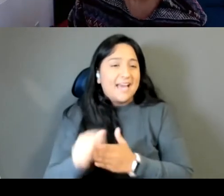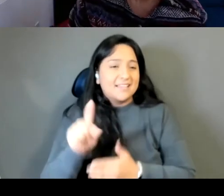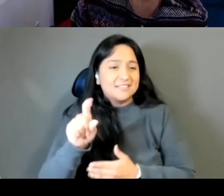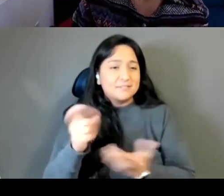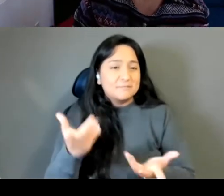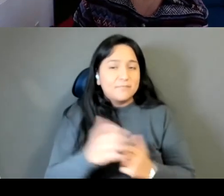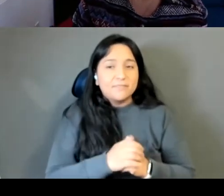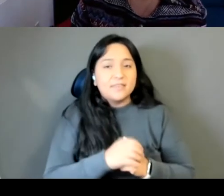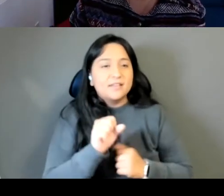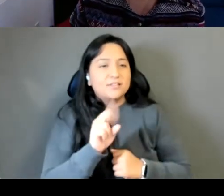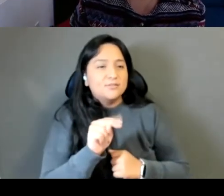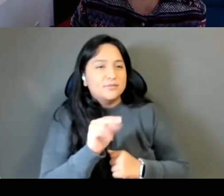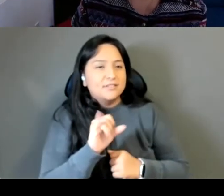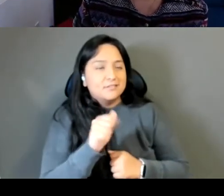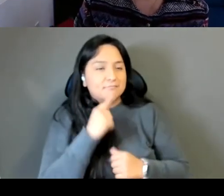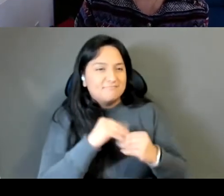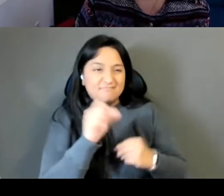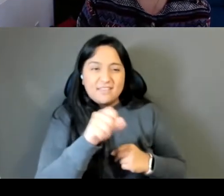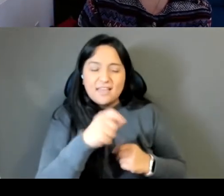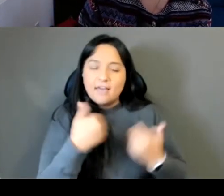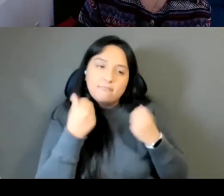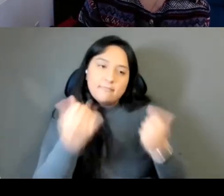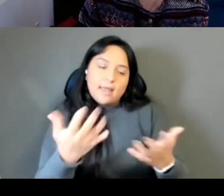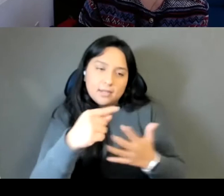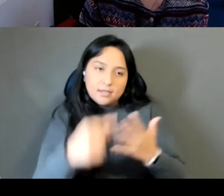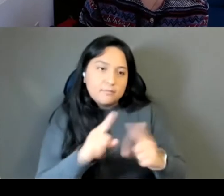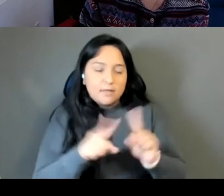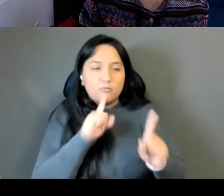there are a lot but the, the, you know I've talked a little bit about it I stole the structure